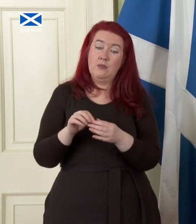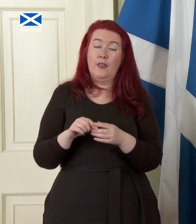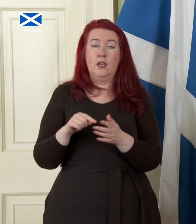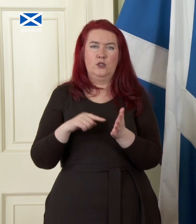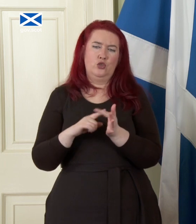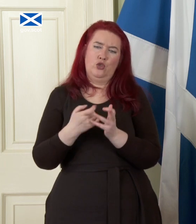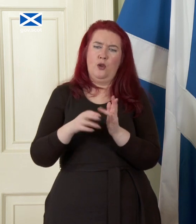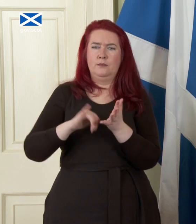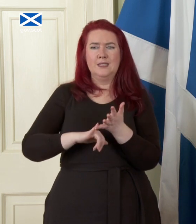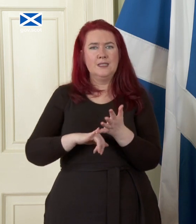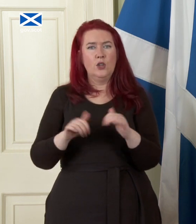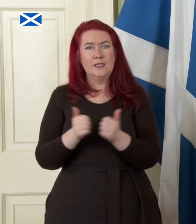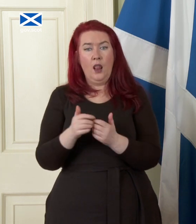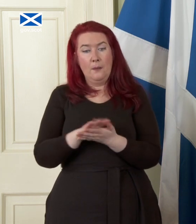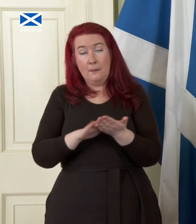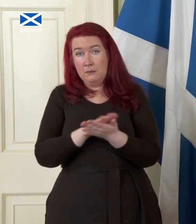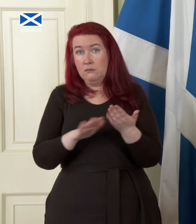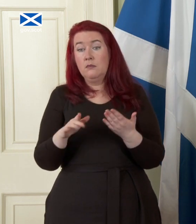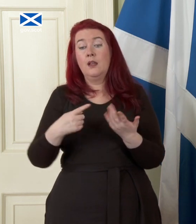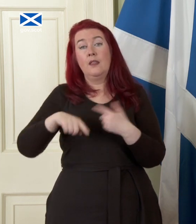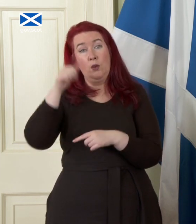proposal doesn't know exactly not just what you're proposing now but what is